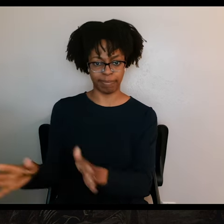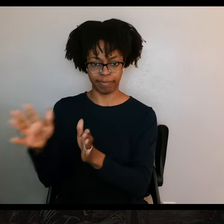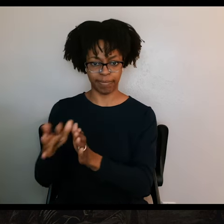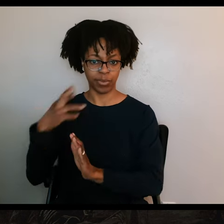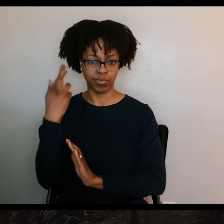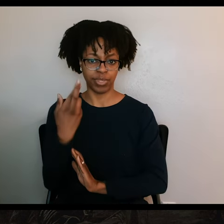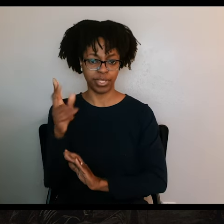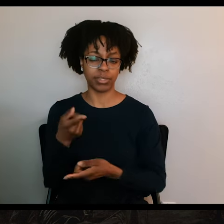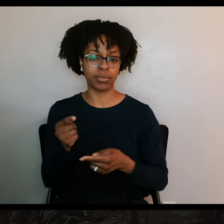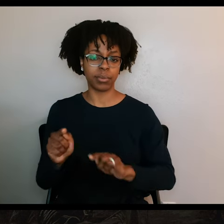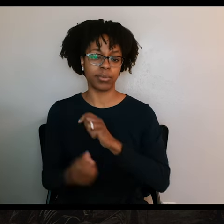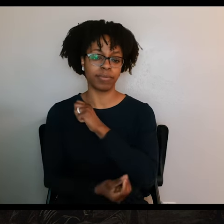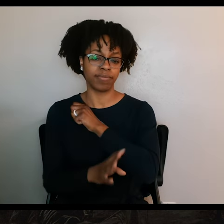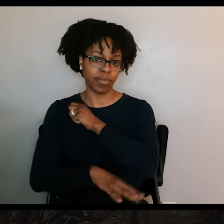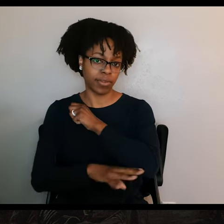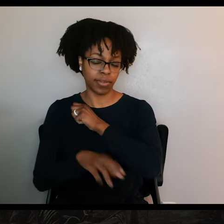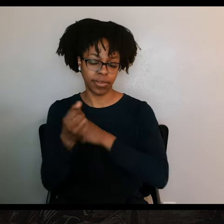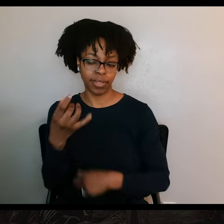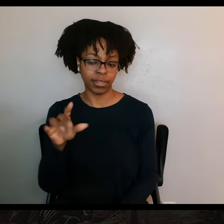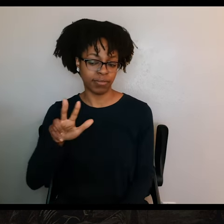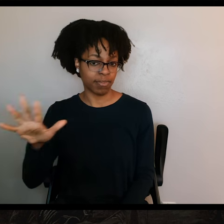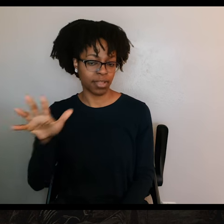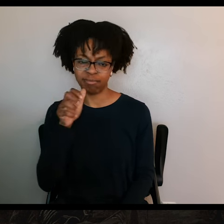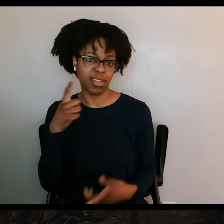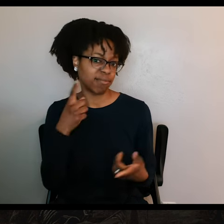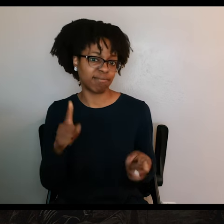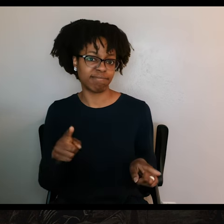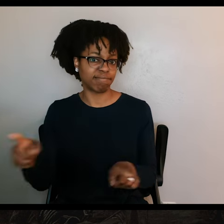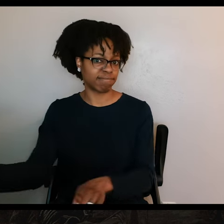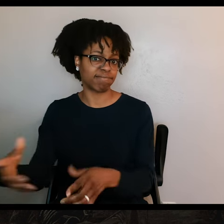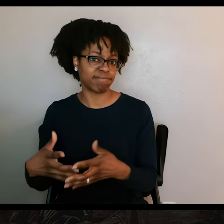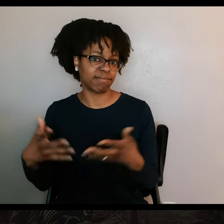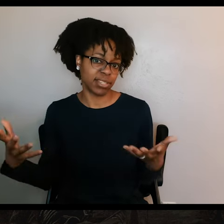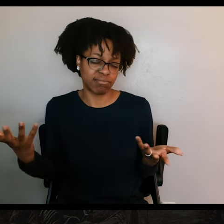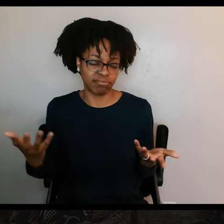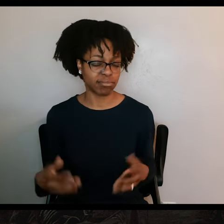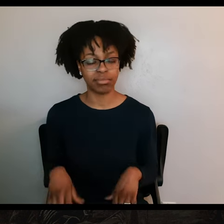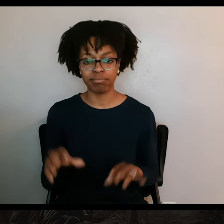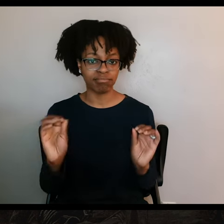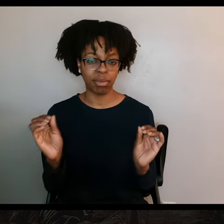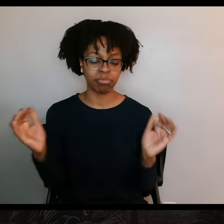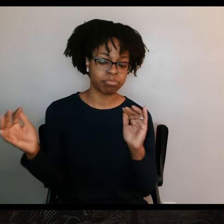during the fall of 1835. Nothing much happened in the town during that time. There were no great fights or clashes.